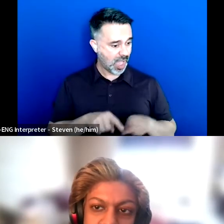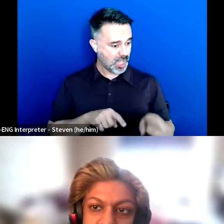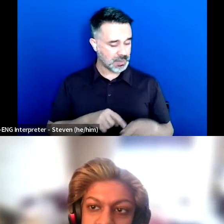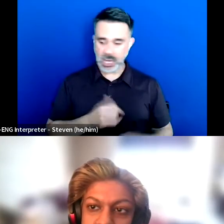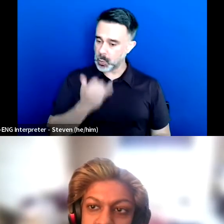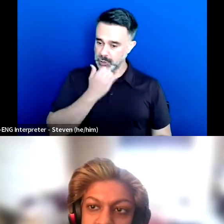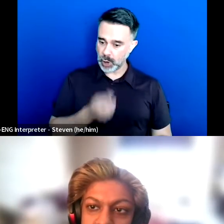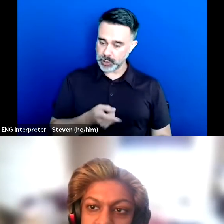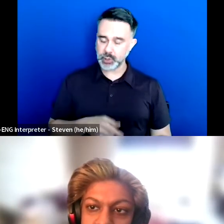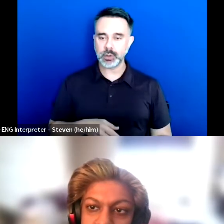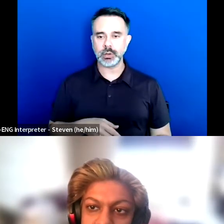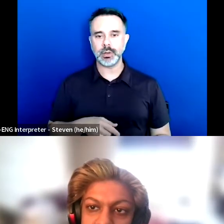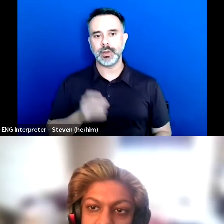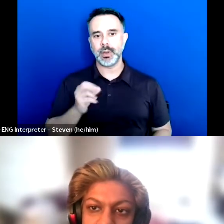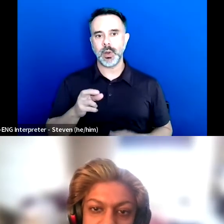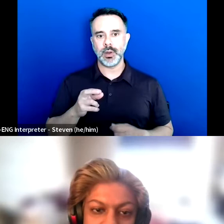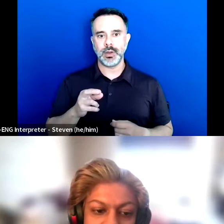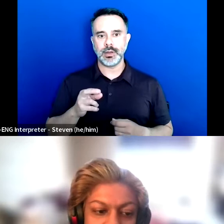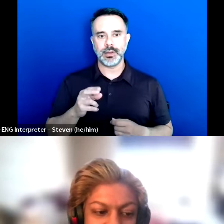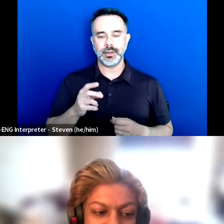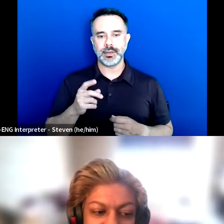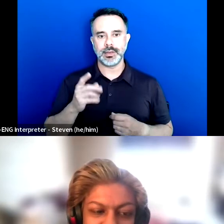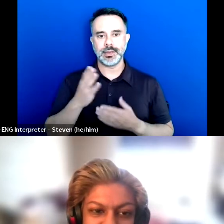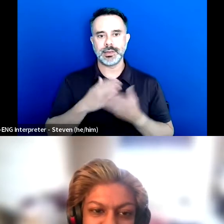And then well, they might which happens sometimes as well.